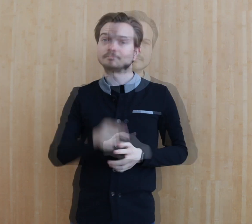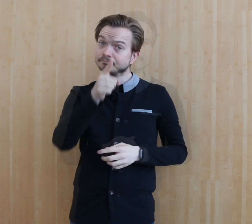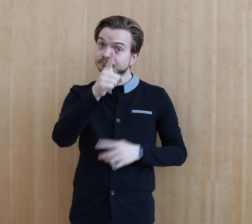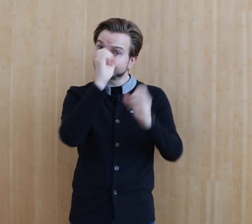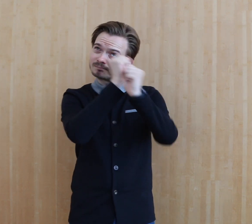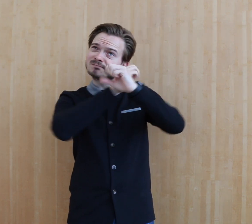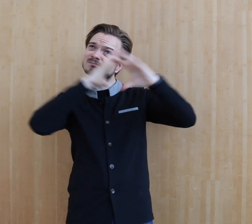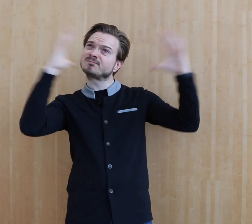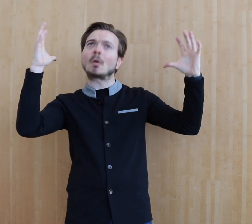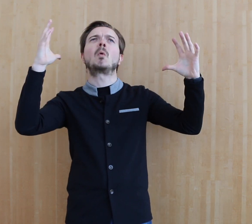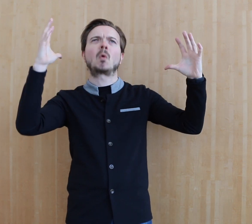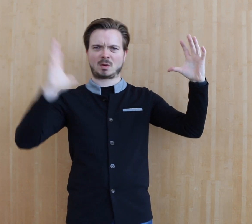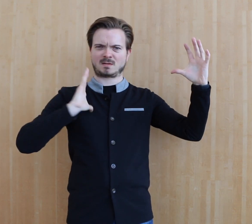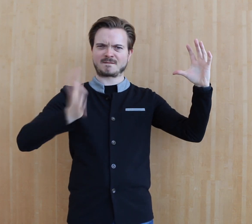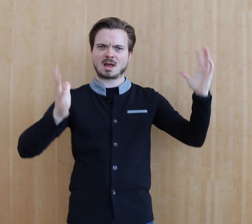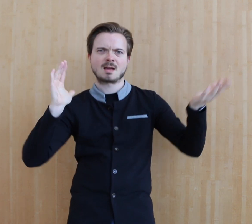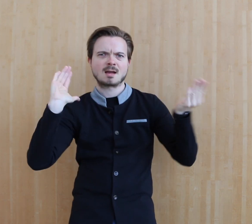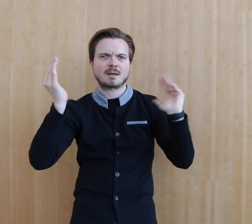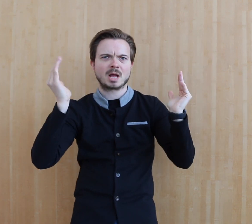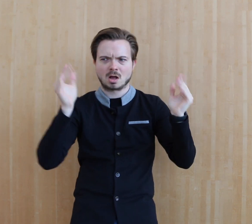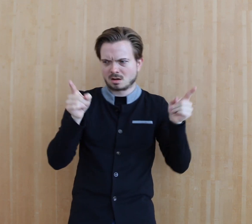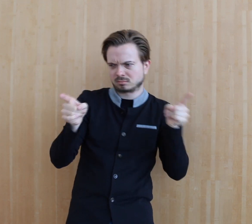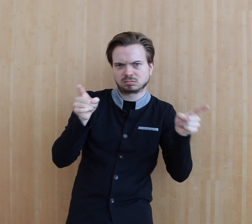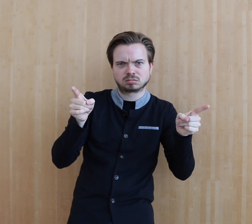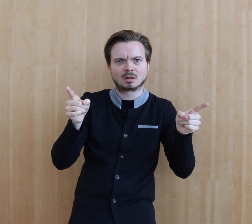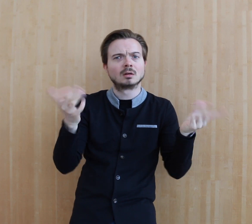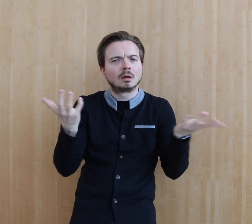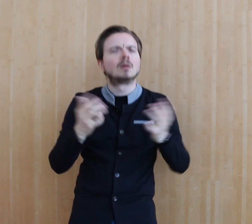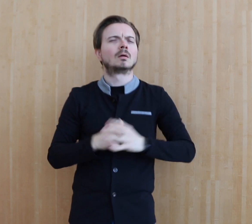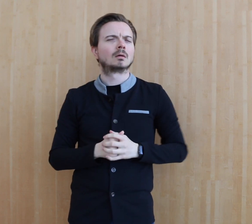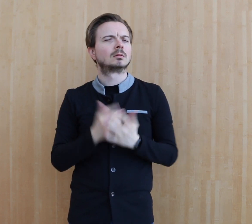If you want to really compare the two groups of deaf children with different communication experiences...